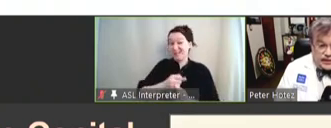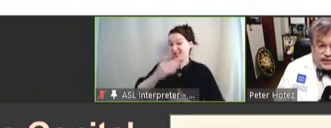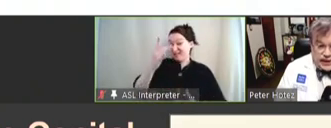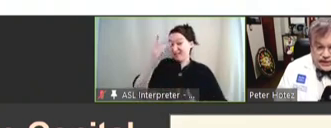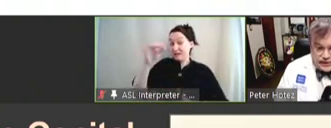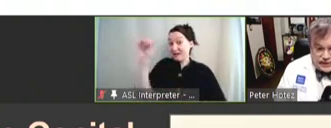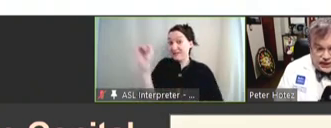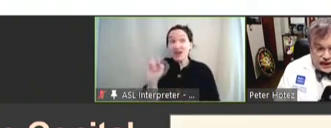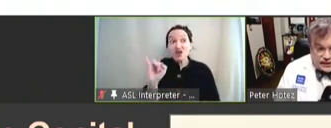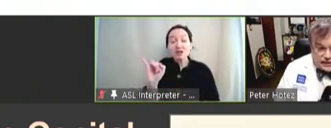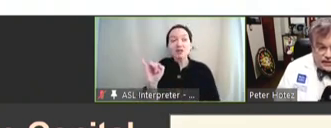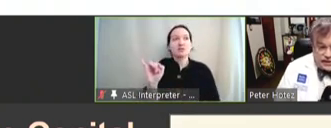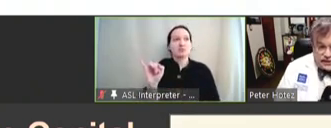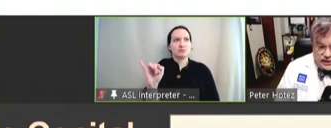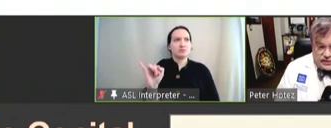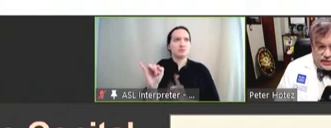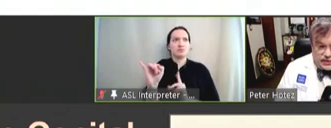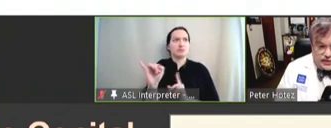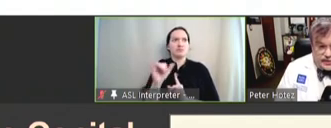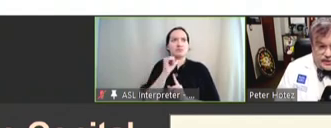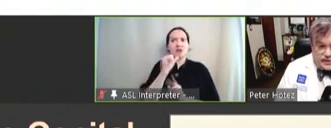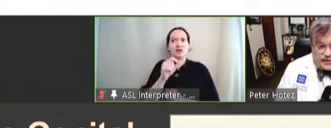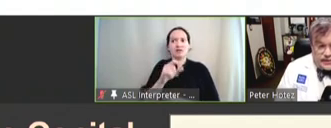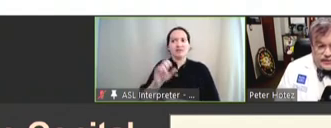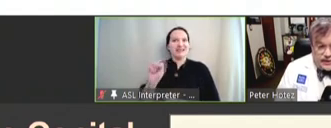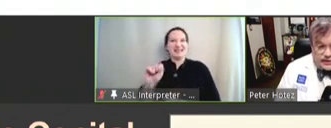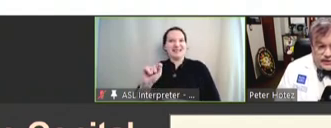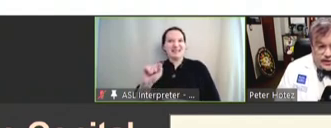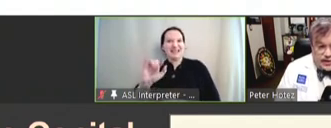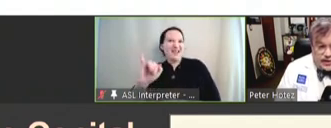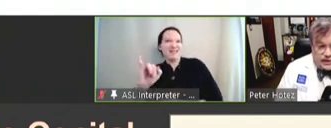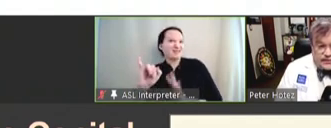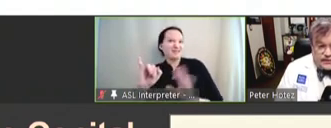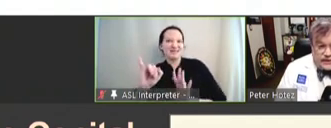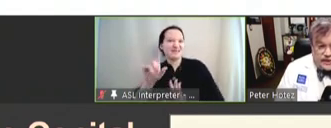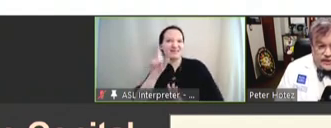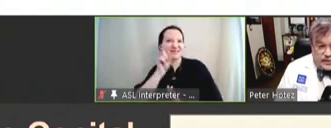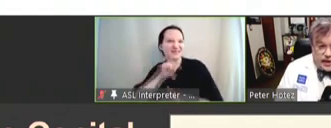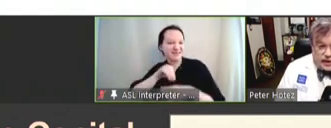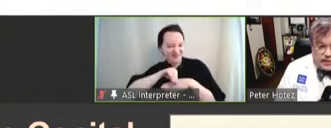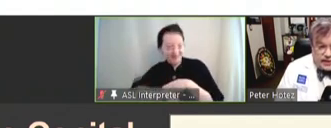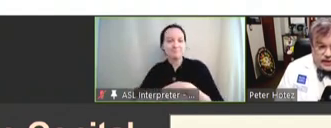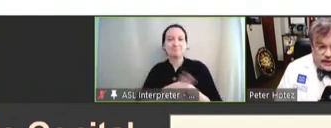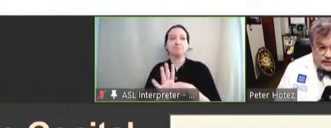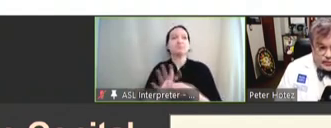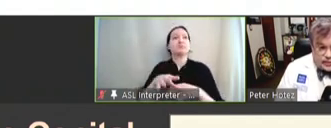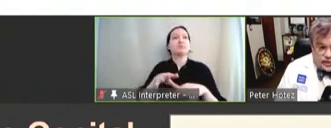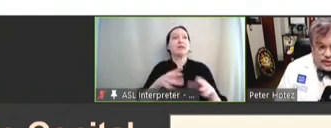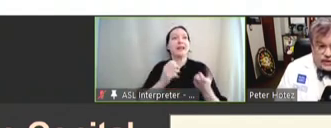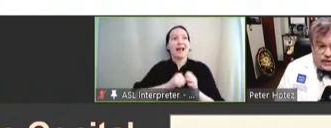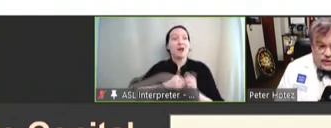this is not a sexually transmitted infection at all -- it's acquired by standing in water